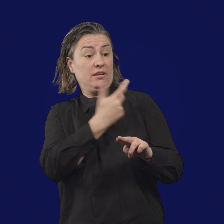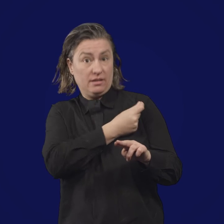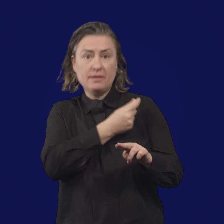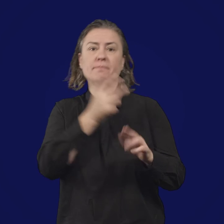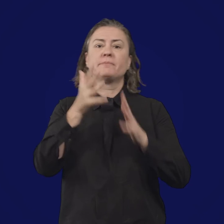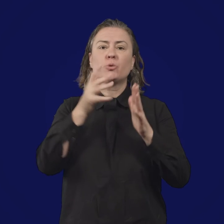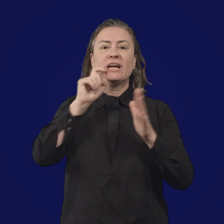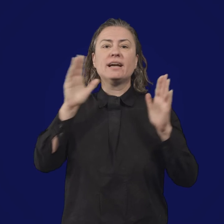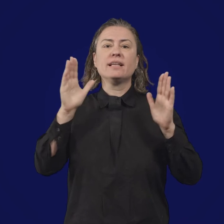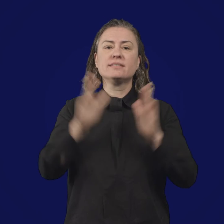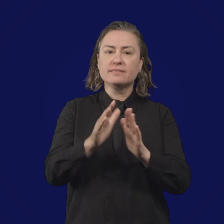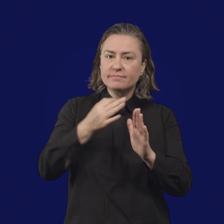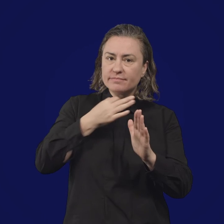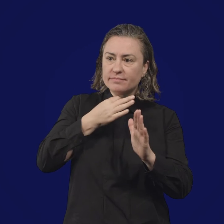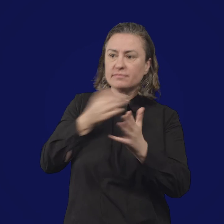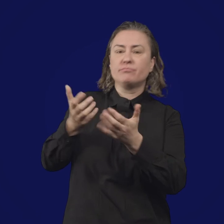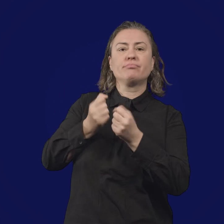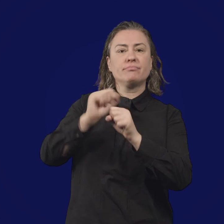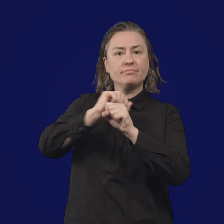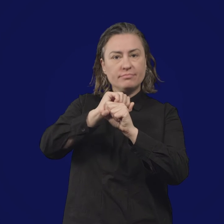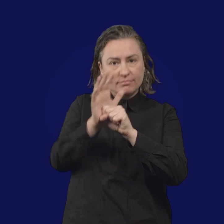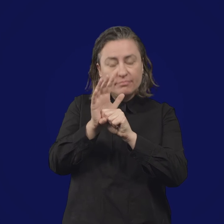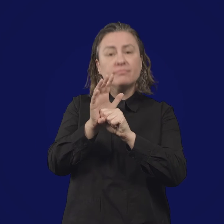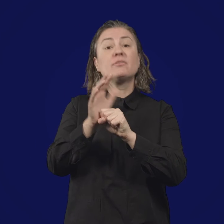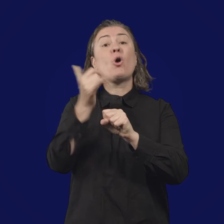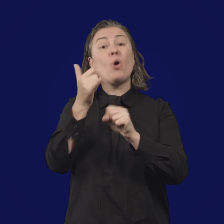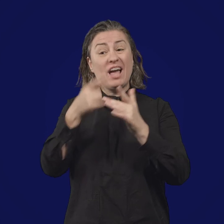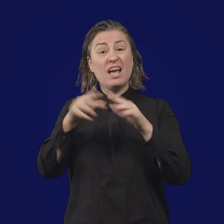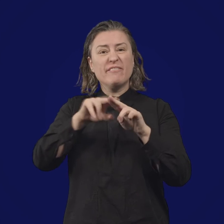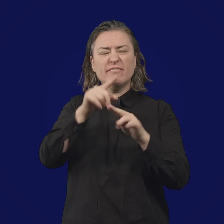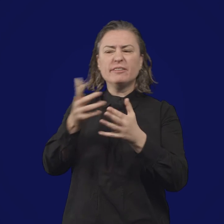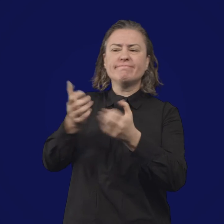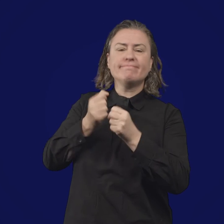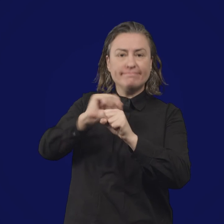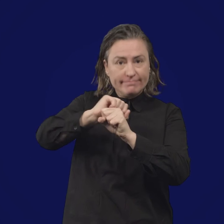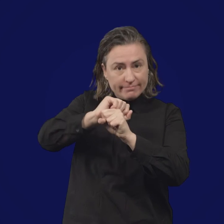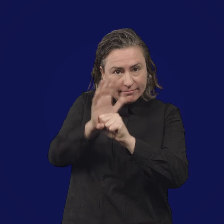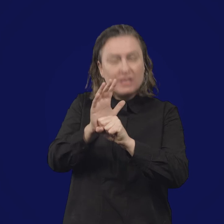If you are vaccinated, it lessens the risk for you, your family, and friends.